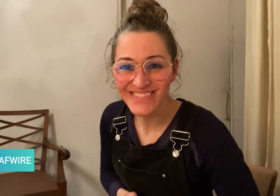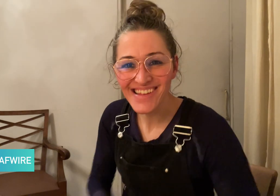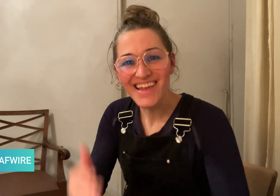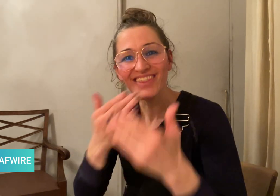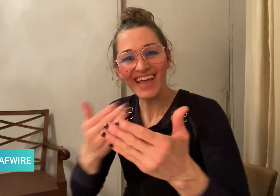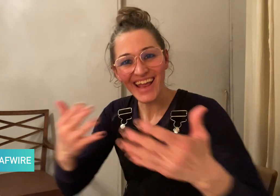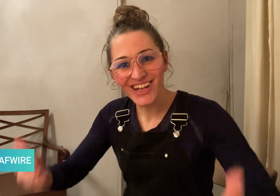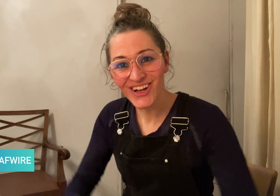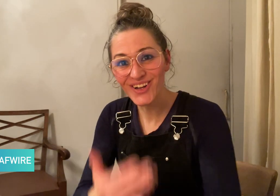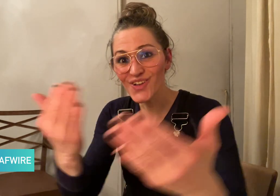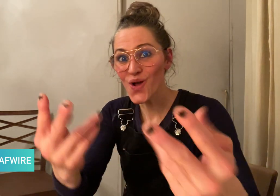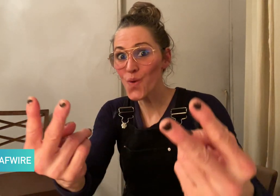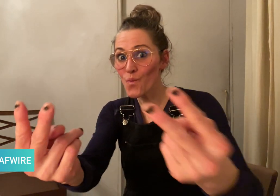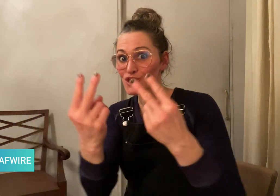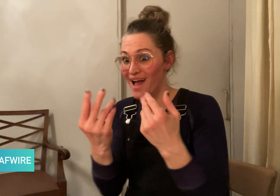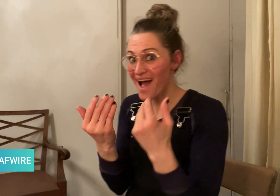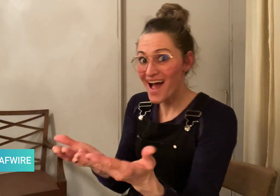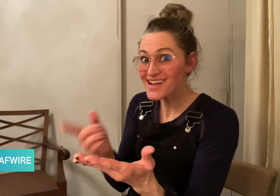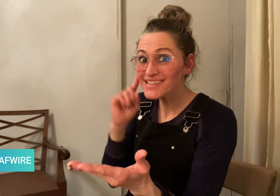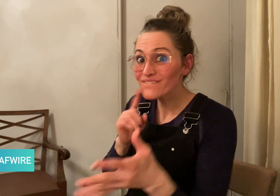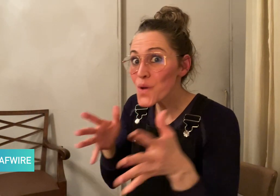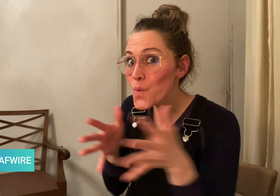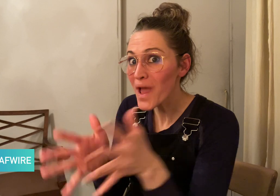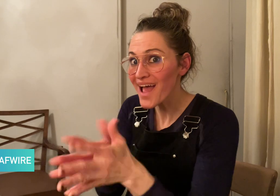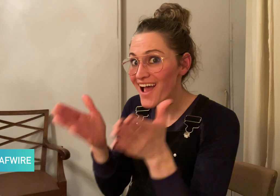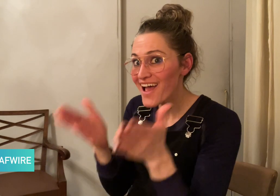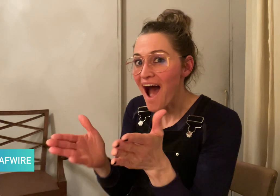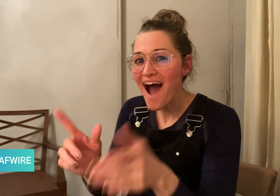Thank you for watching DeafWire!